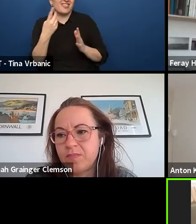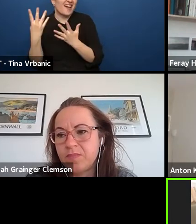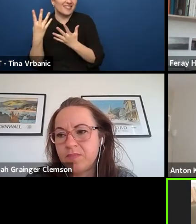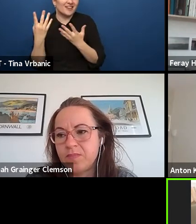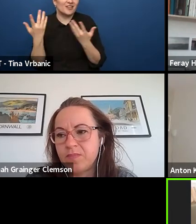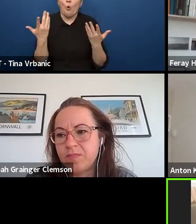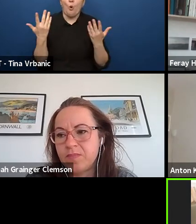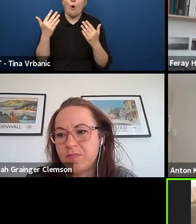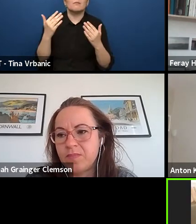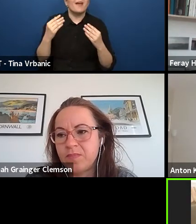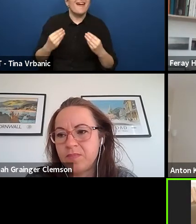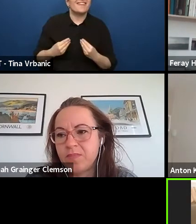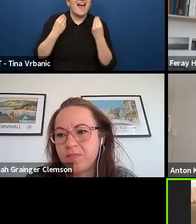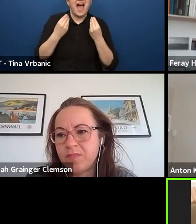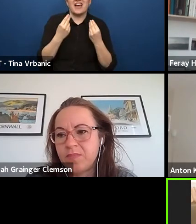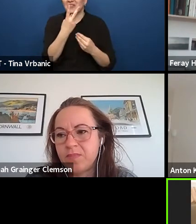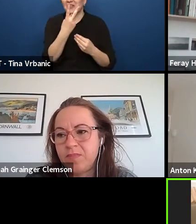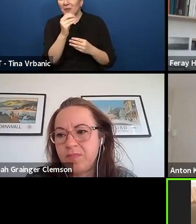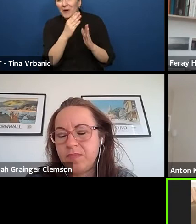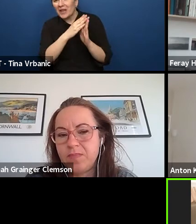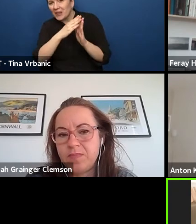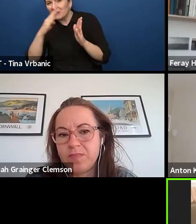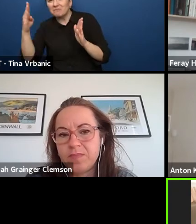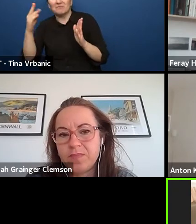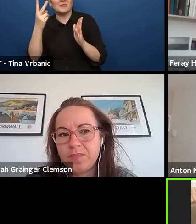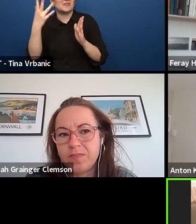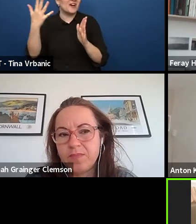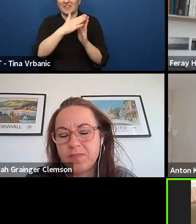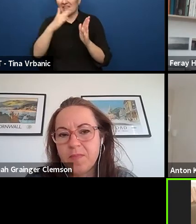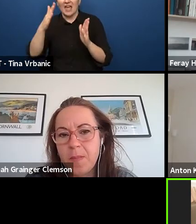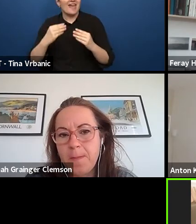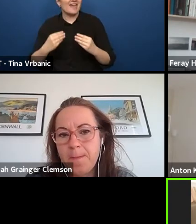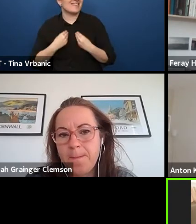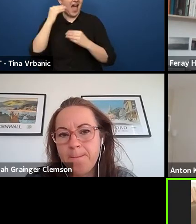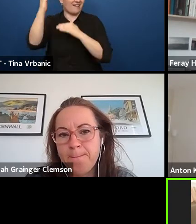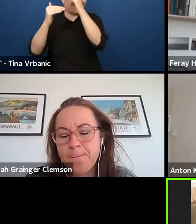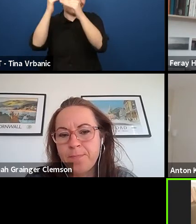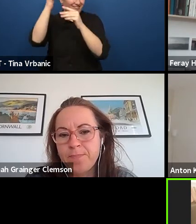Why I'm telling you that? We have been doing in the team project